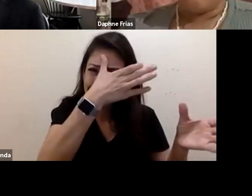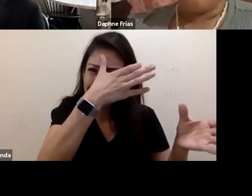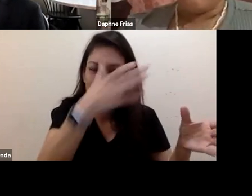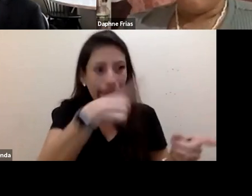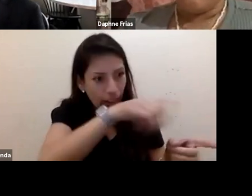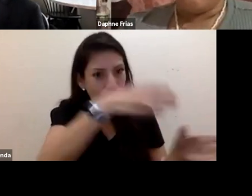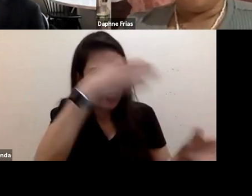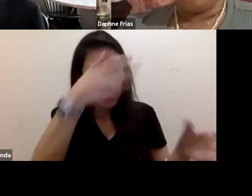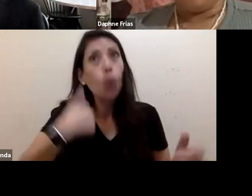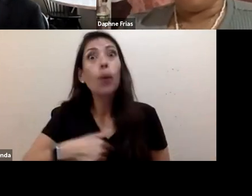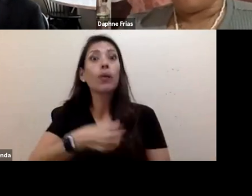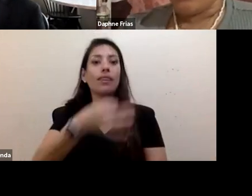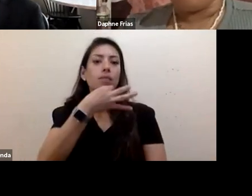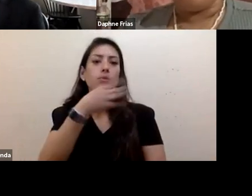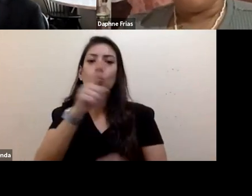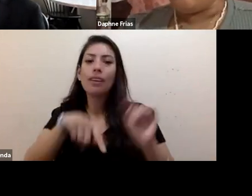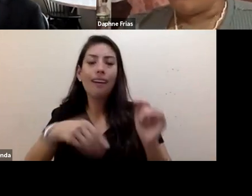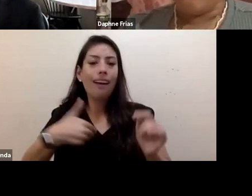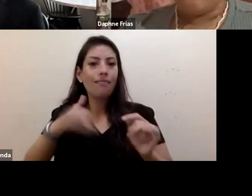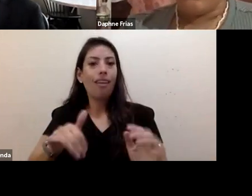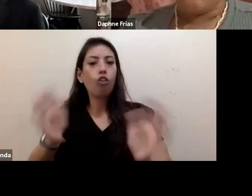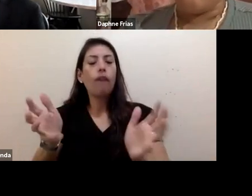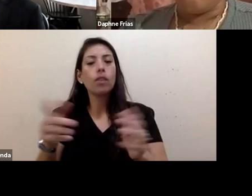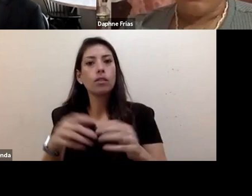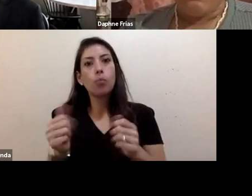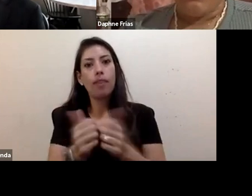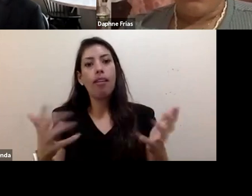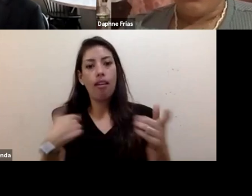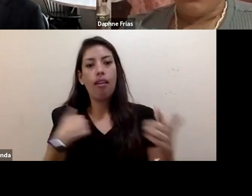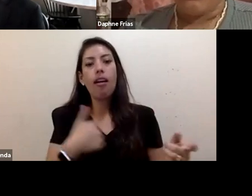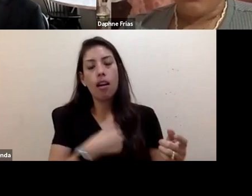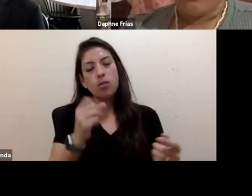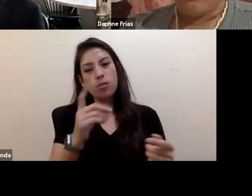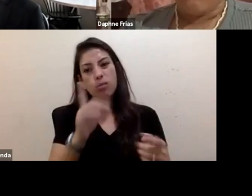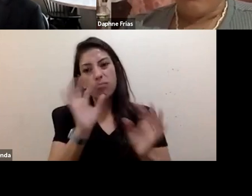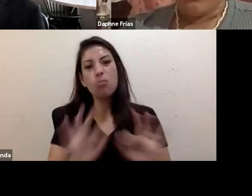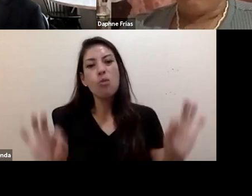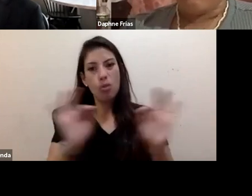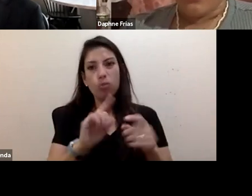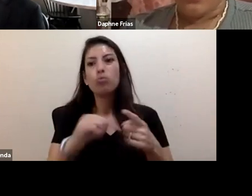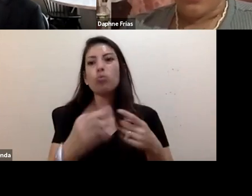So I would be keen to include more young people in those conversations around eco anxiety